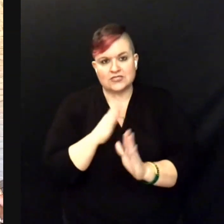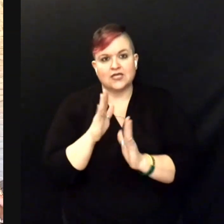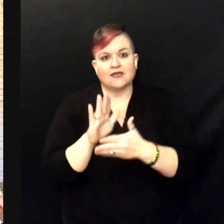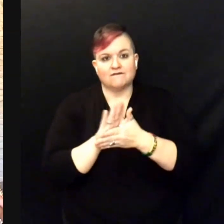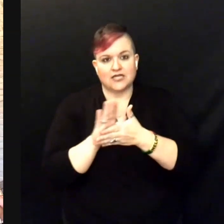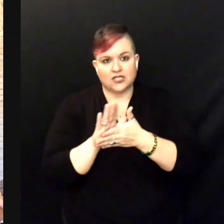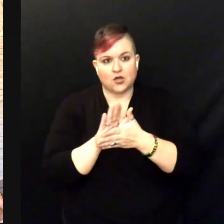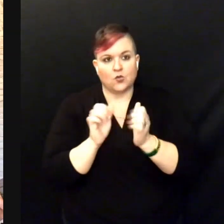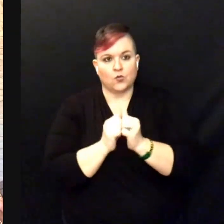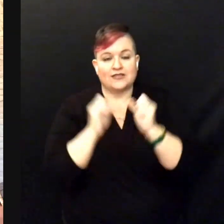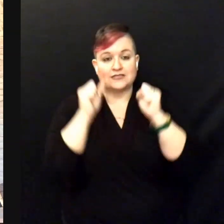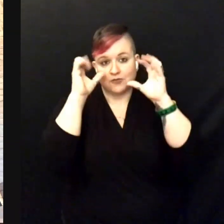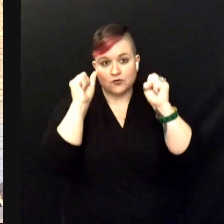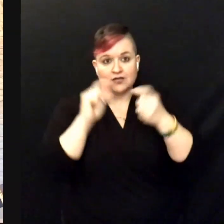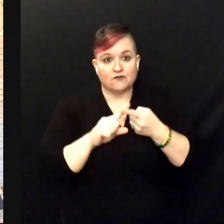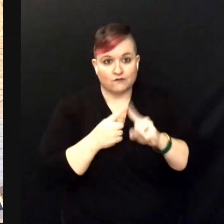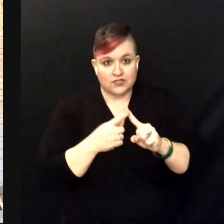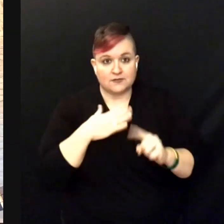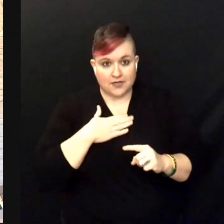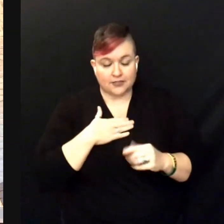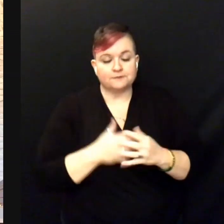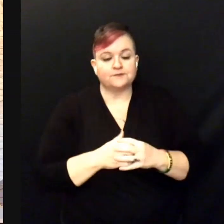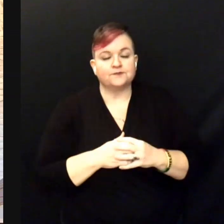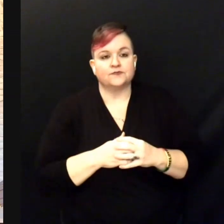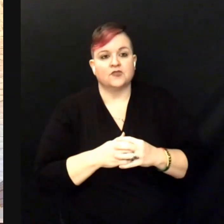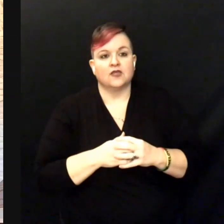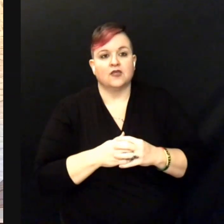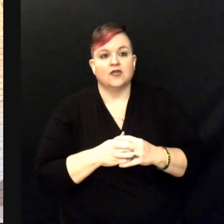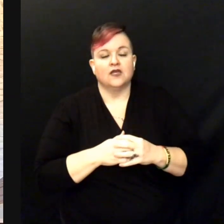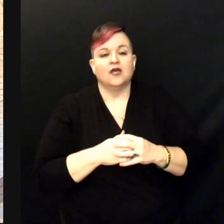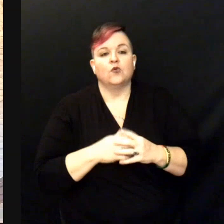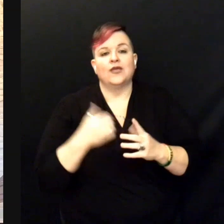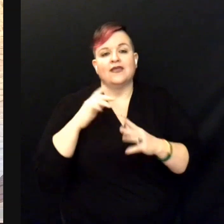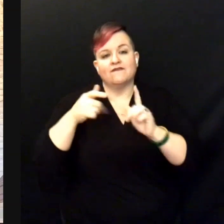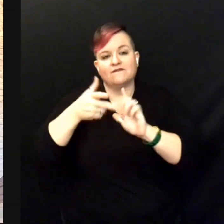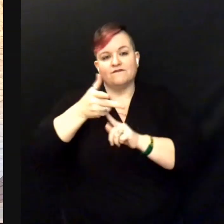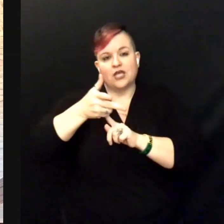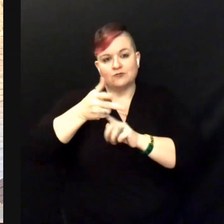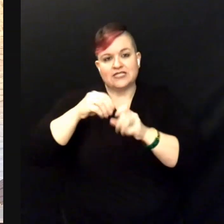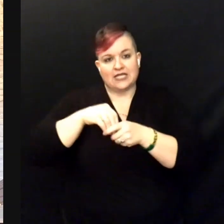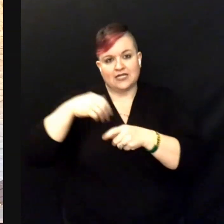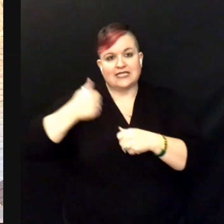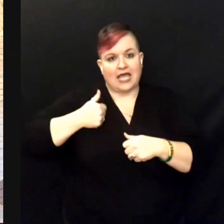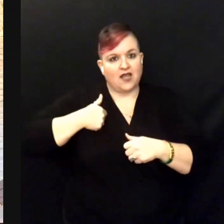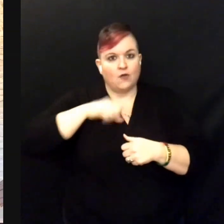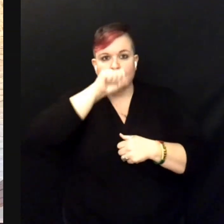some incredible friends of mine, and we filmed it in Canada and I would love for you to check it out.